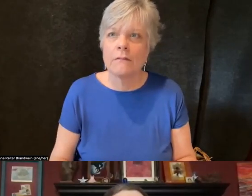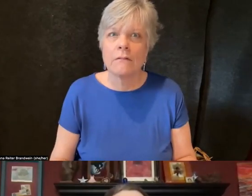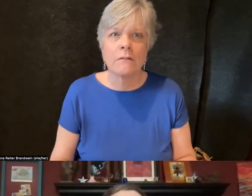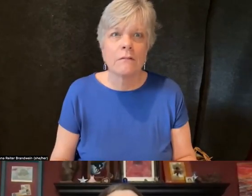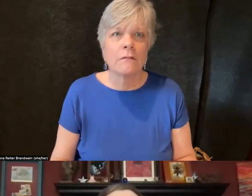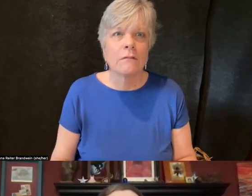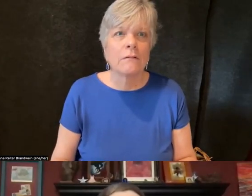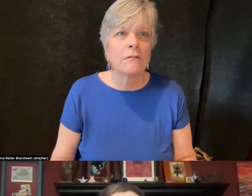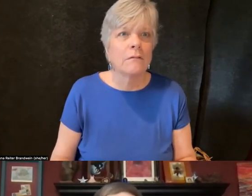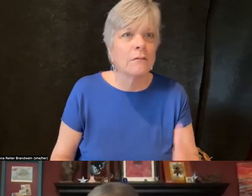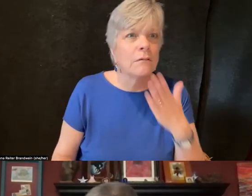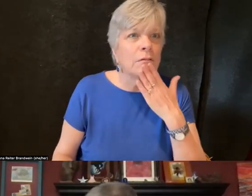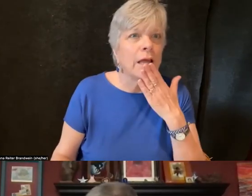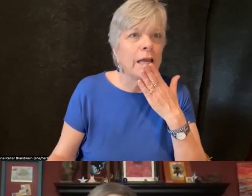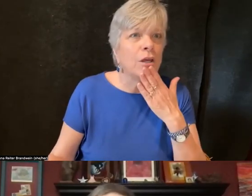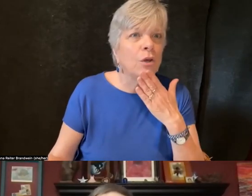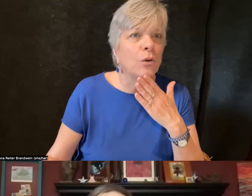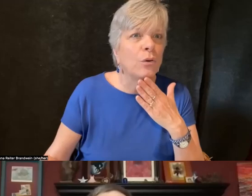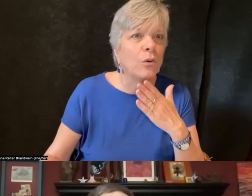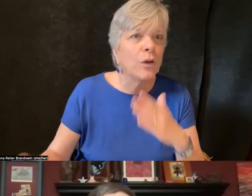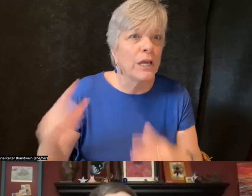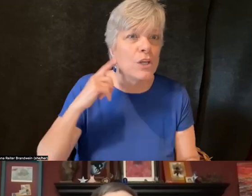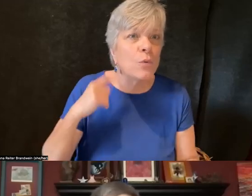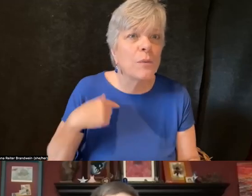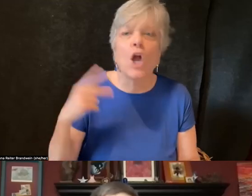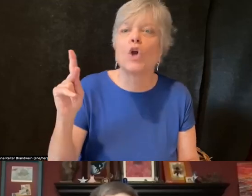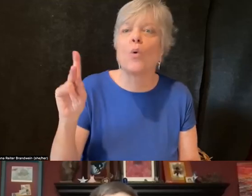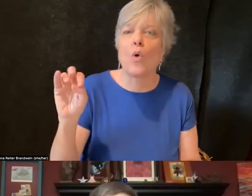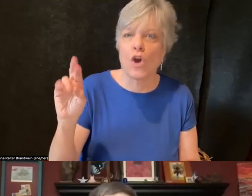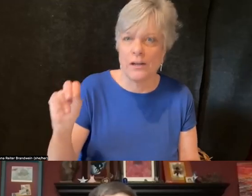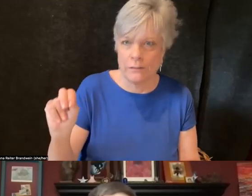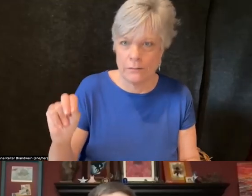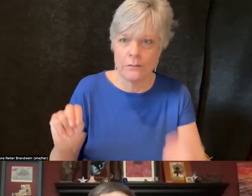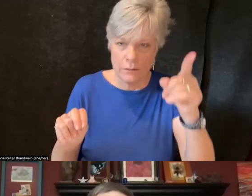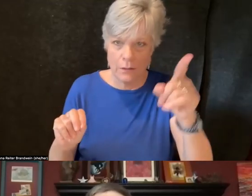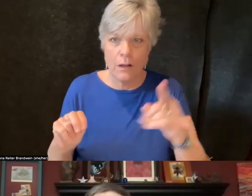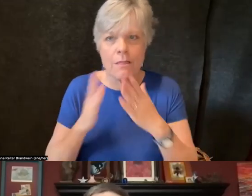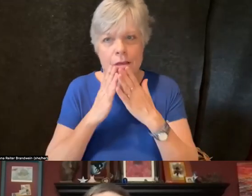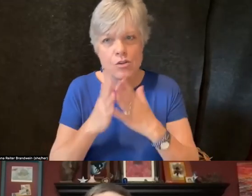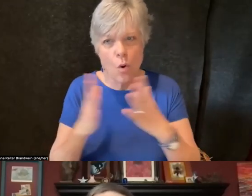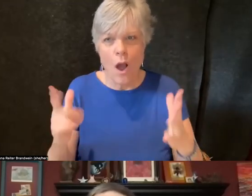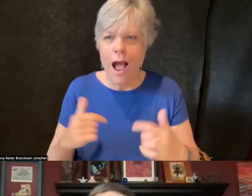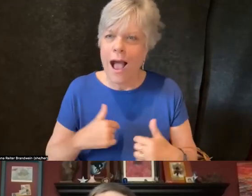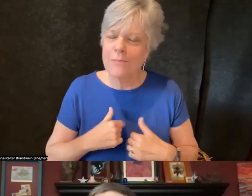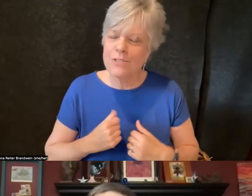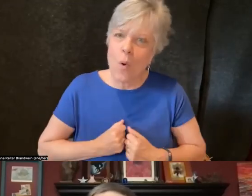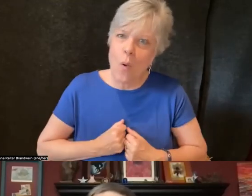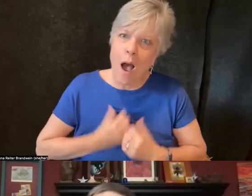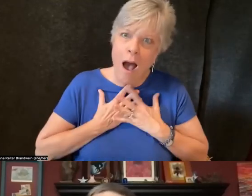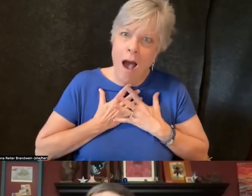[Emily] Thank you so much. Can you hear me? Thank you. I'm so energized and inspired and grateful.